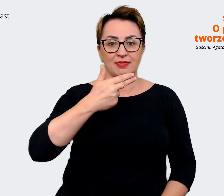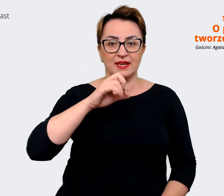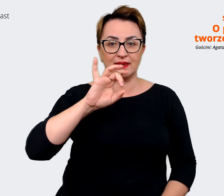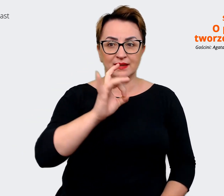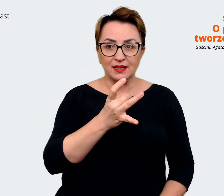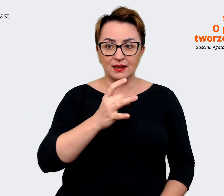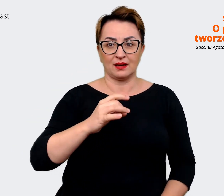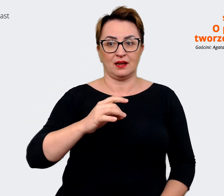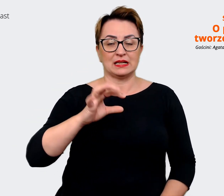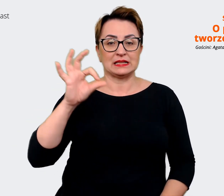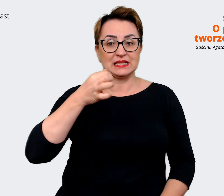Hi, Krzysiek!